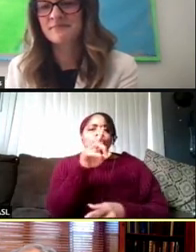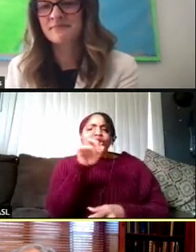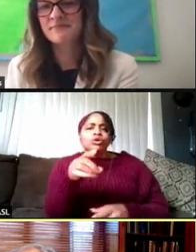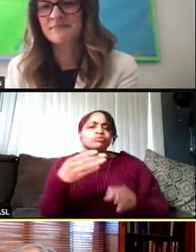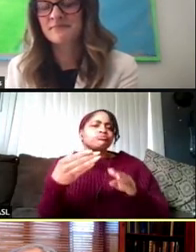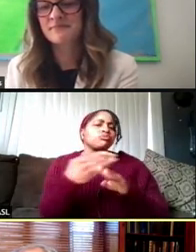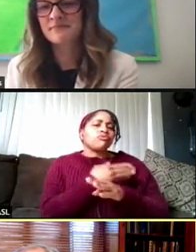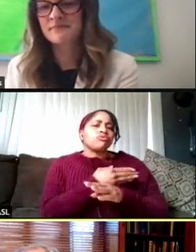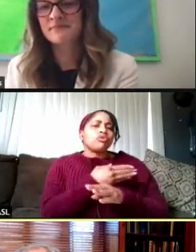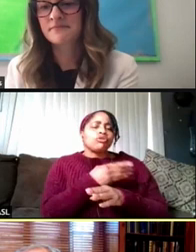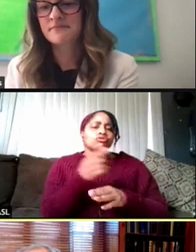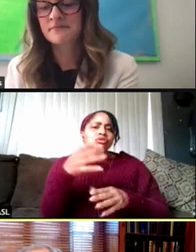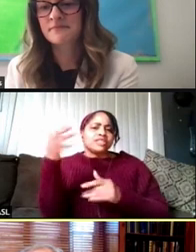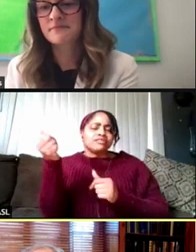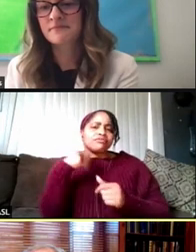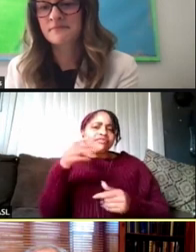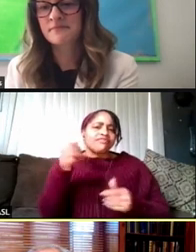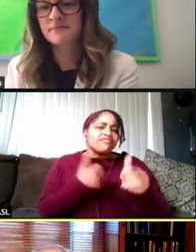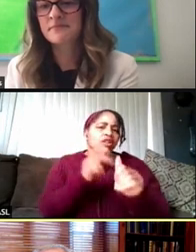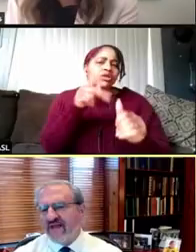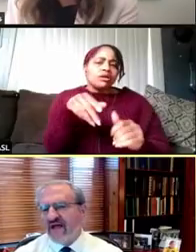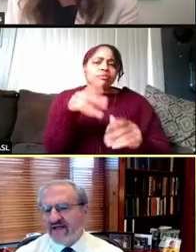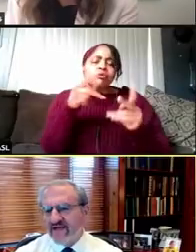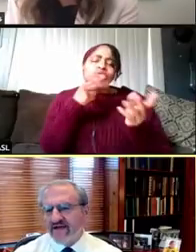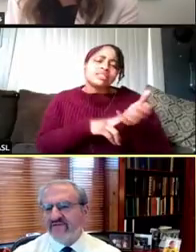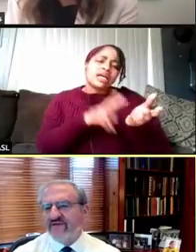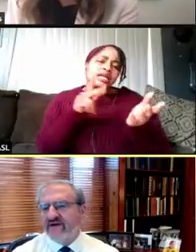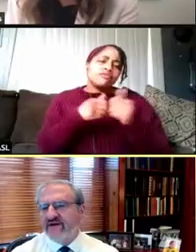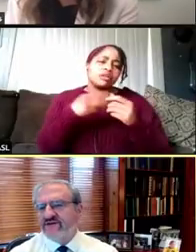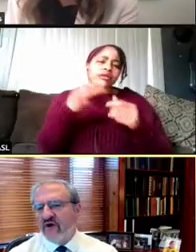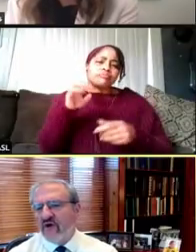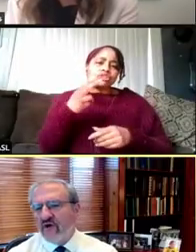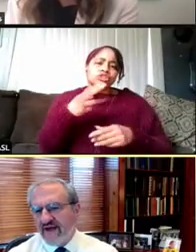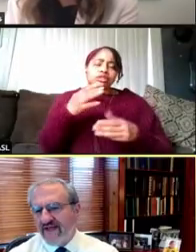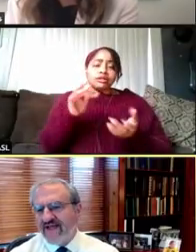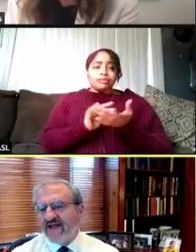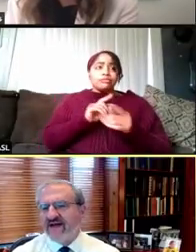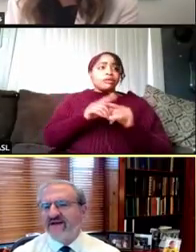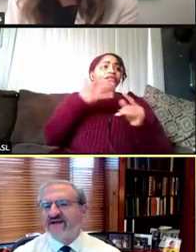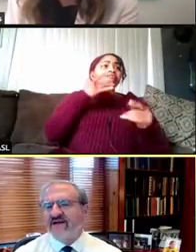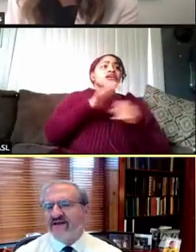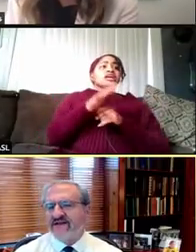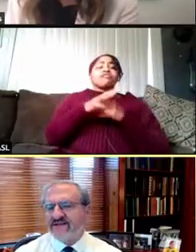People who are signed up with Michigan Medicine but had been lucky enough to already get on a list